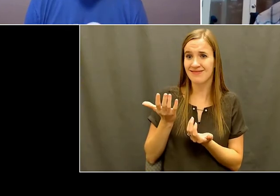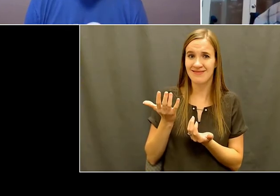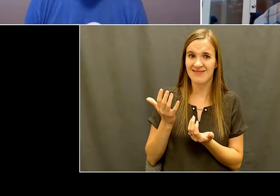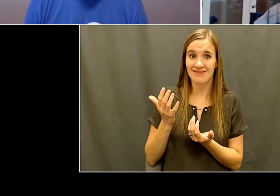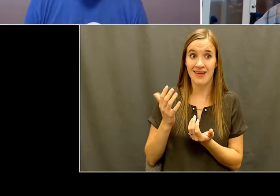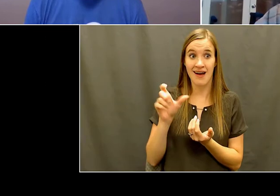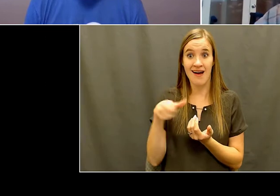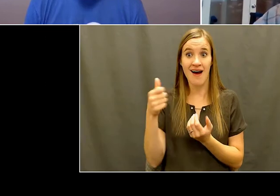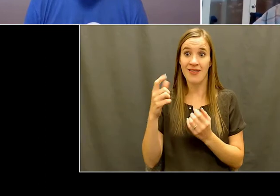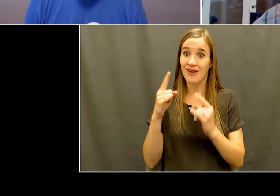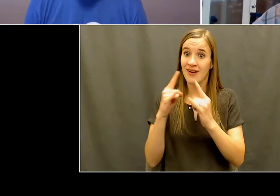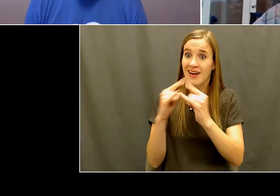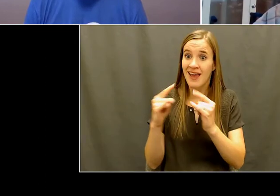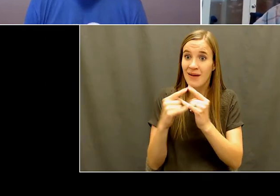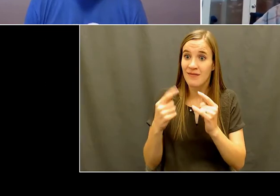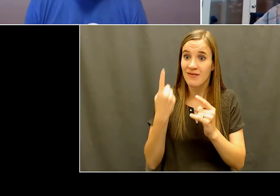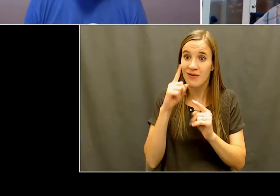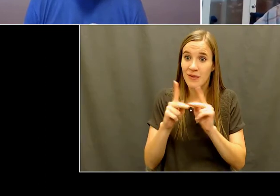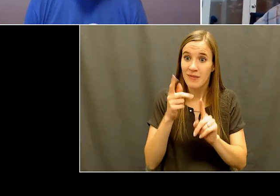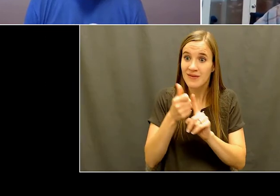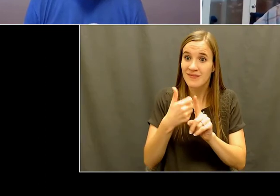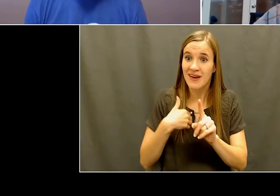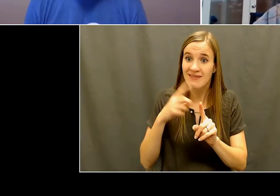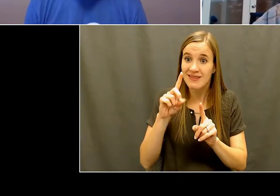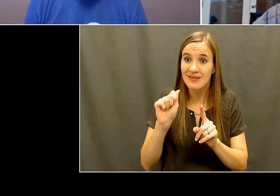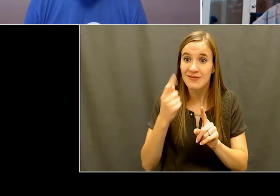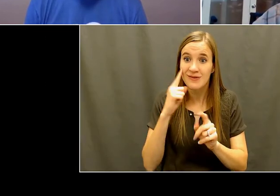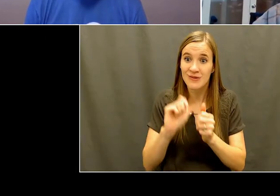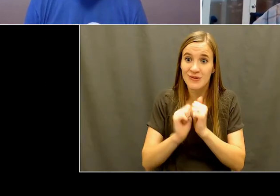in Santa Barbara. And that was also through their Parks and